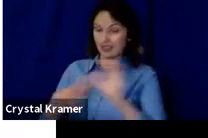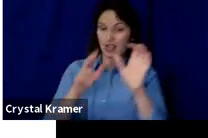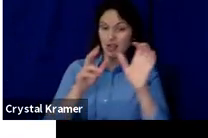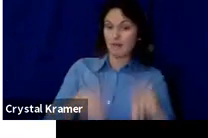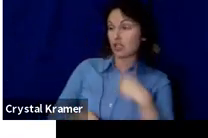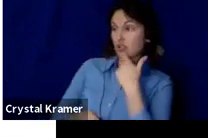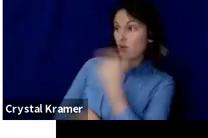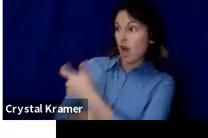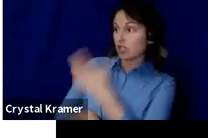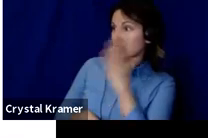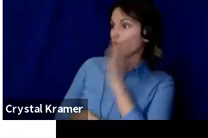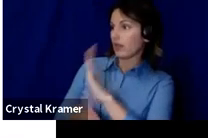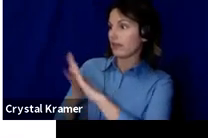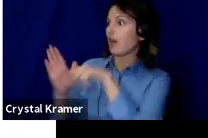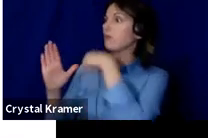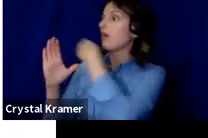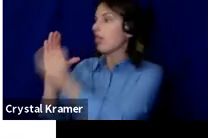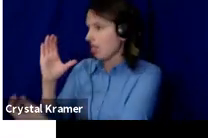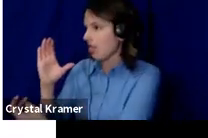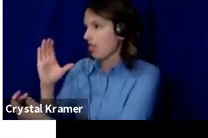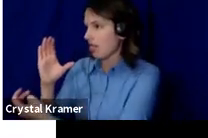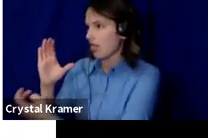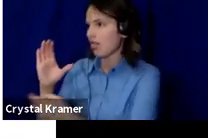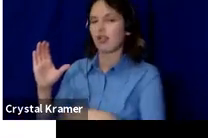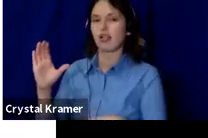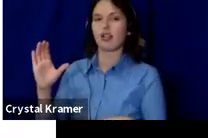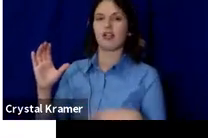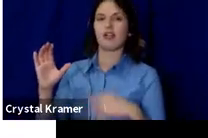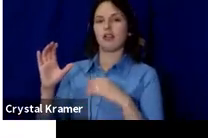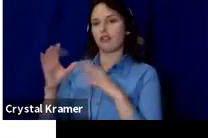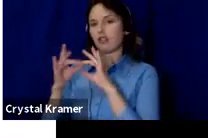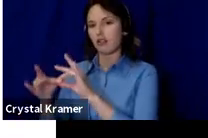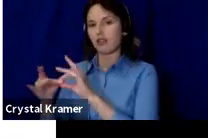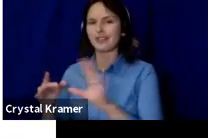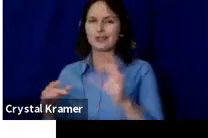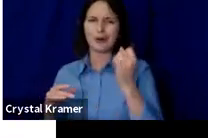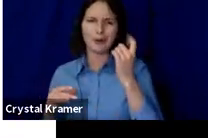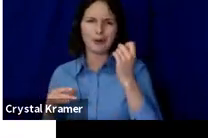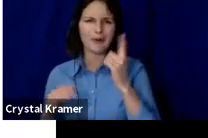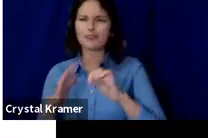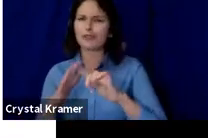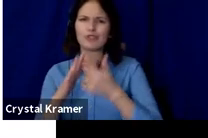with 20 seconds of a blank screen or 15 seconds of silence.